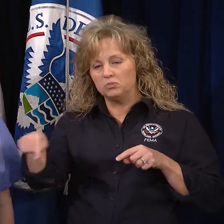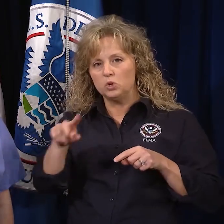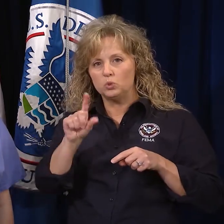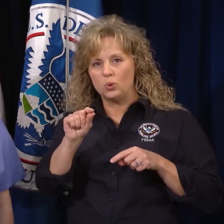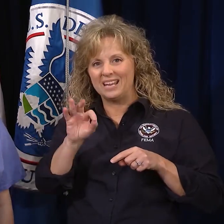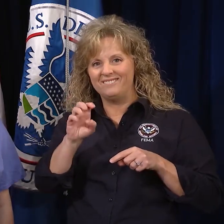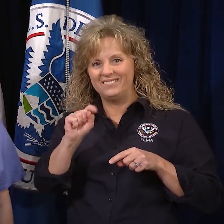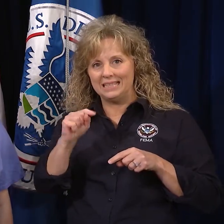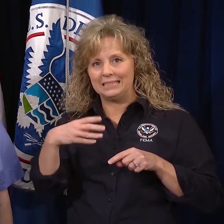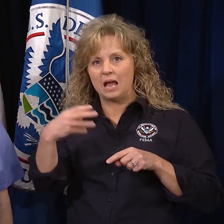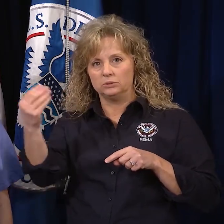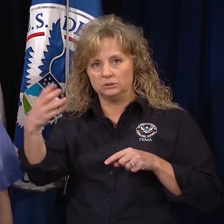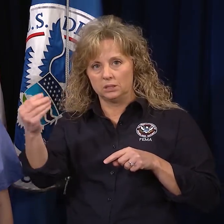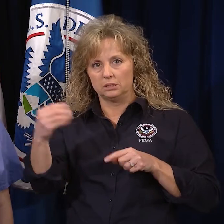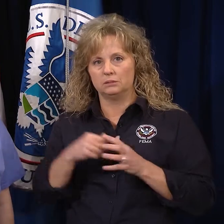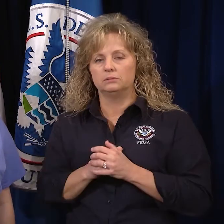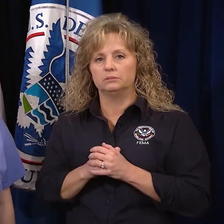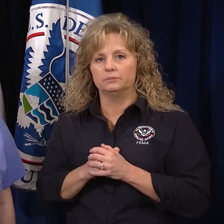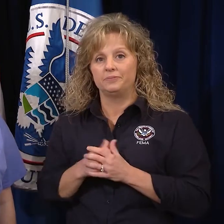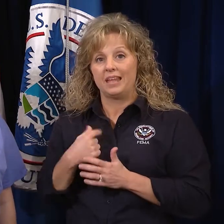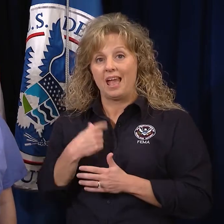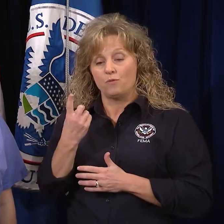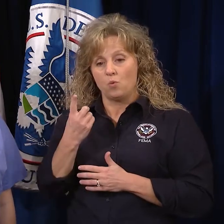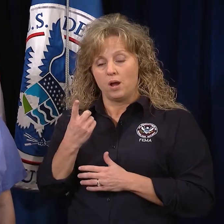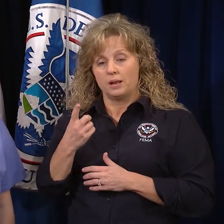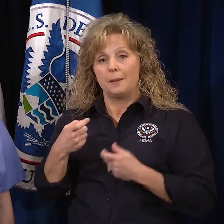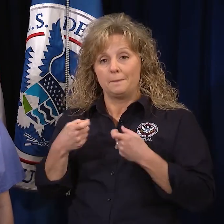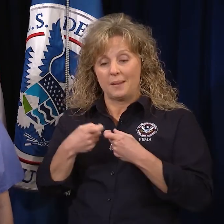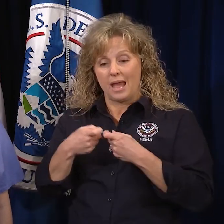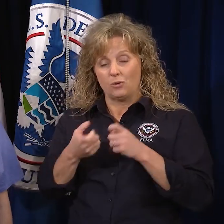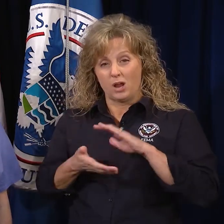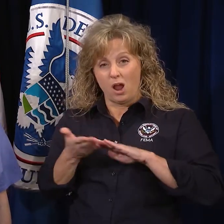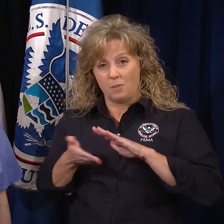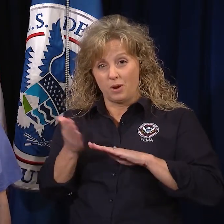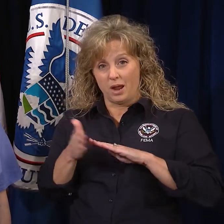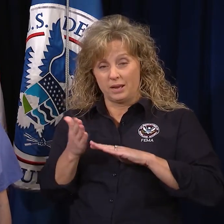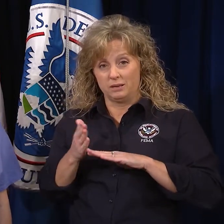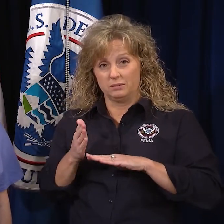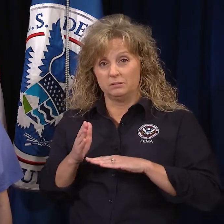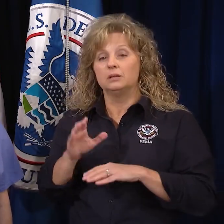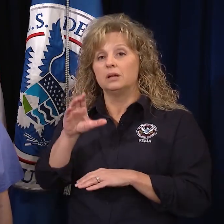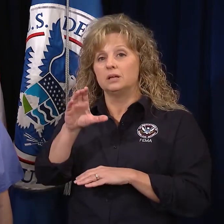Have at least one functioning, battery operated carbon monoxide detector